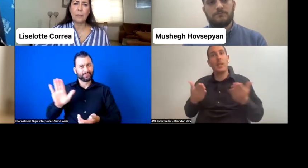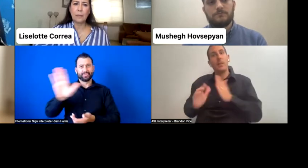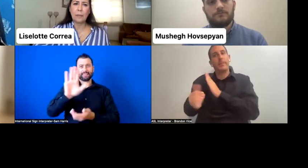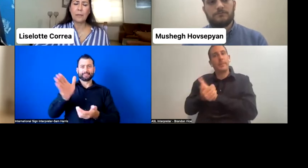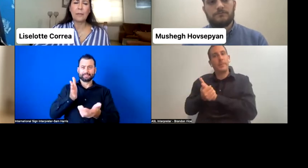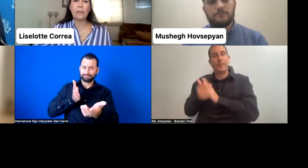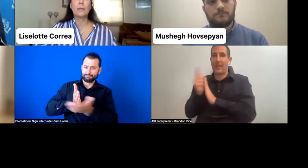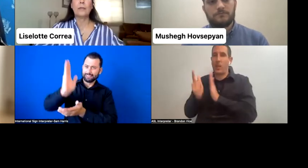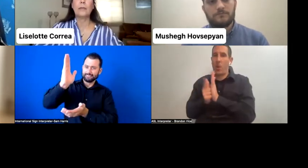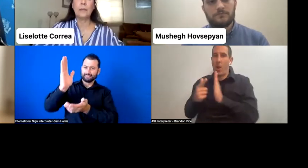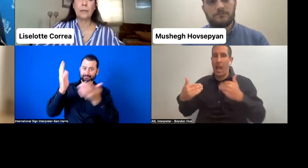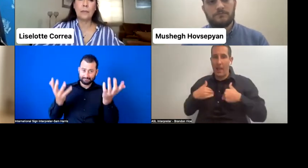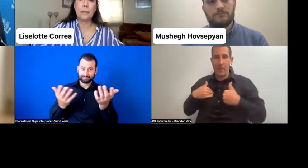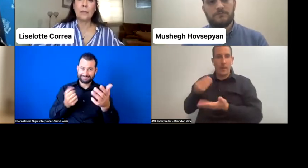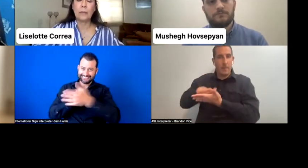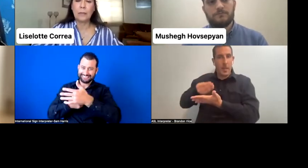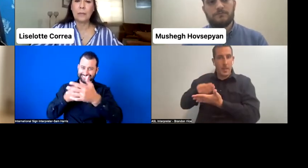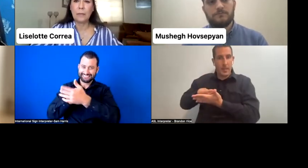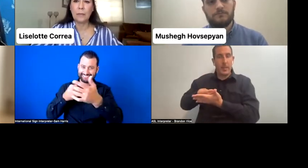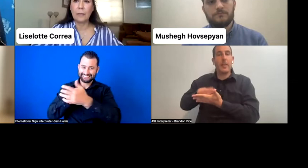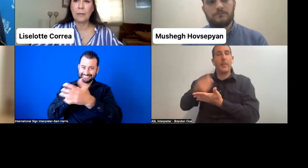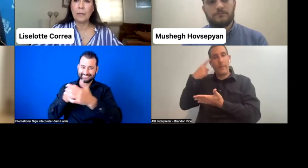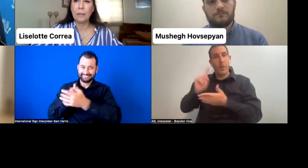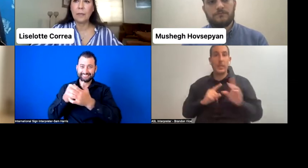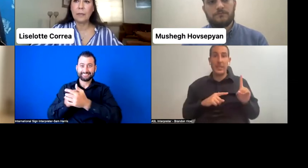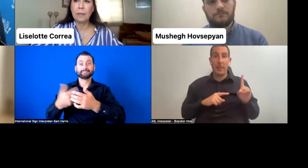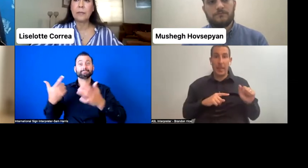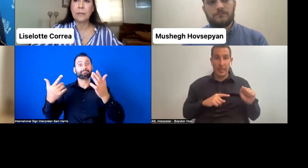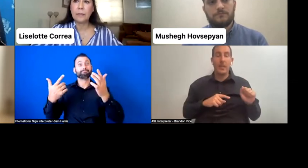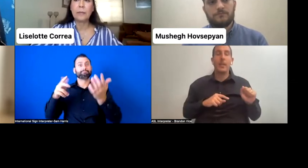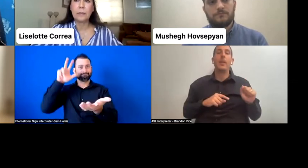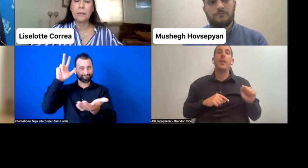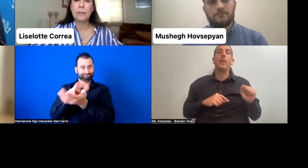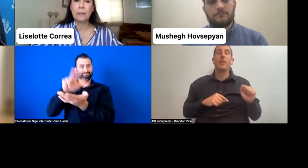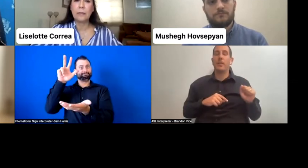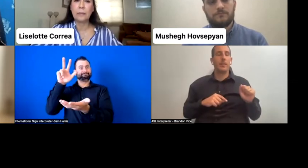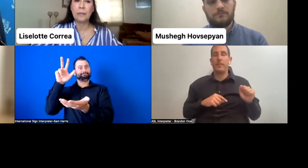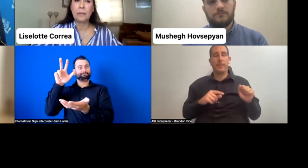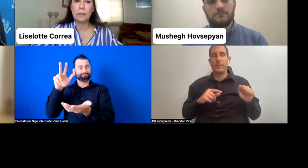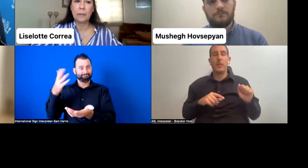with disabilities so that they can also be part of the government. Until now, that cannot be fully respected